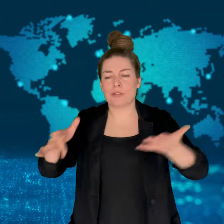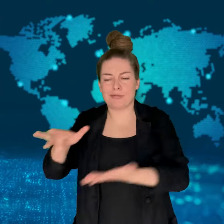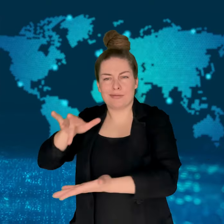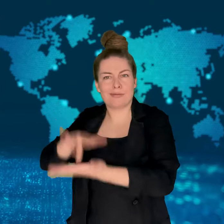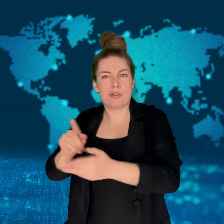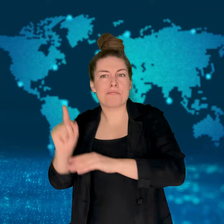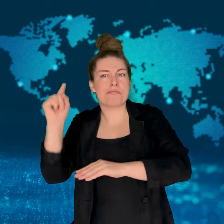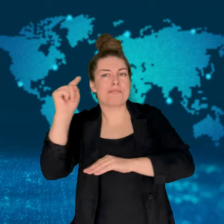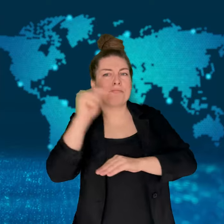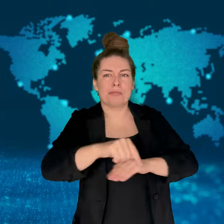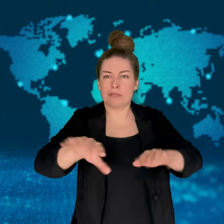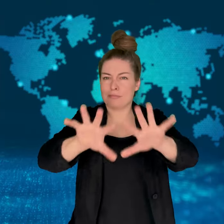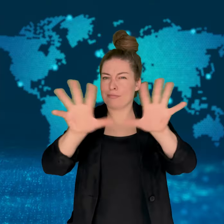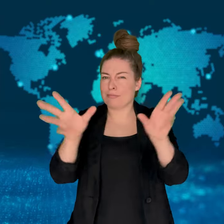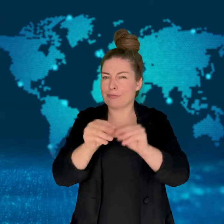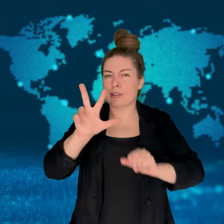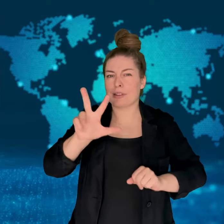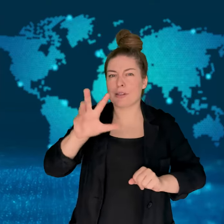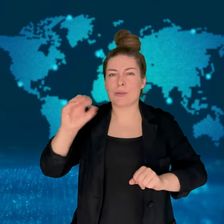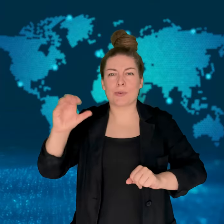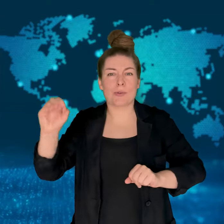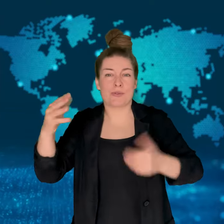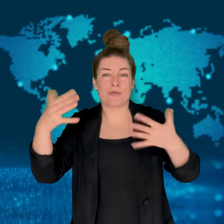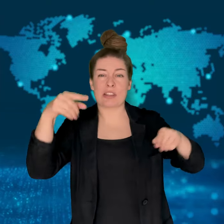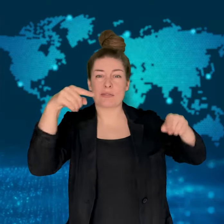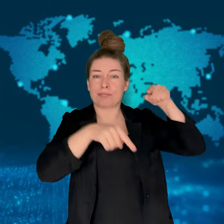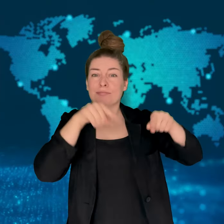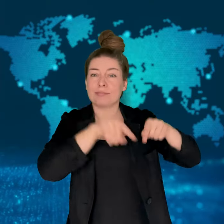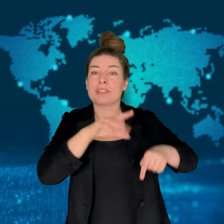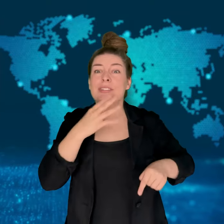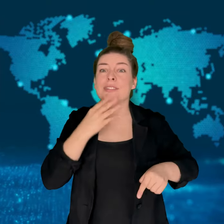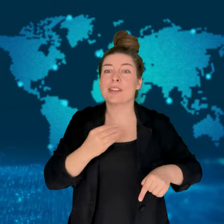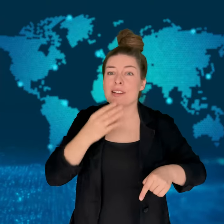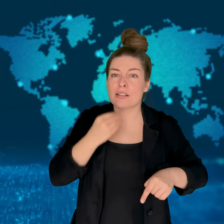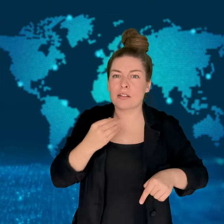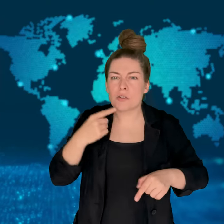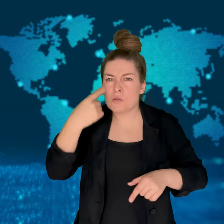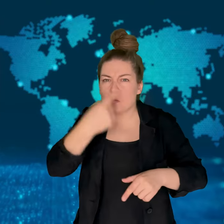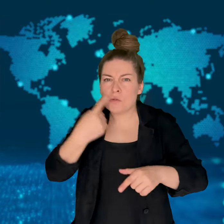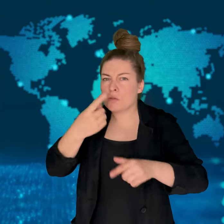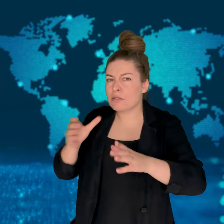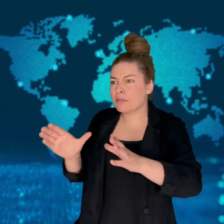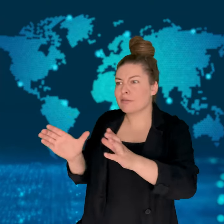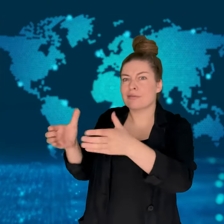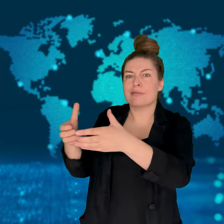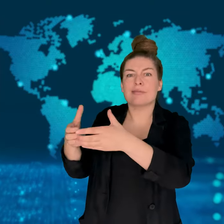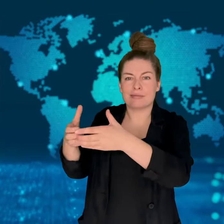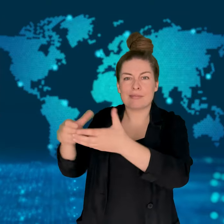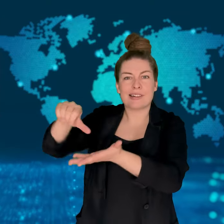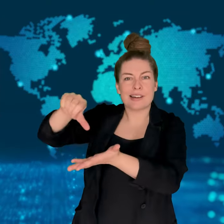strikes against Israel on its Israeli territory.